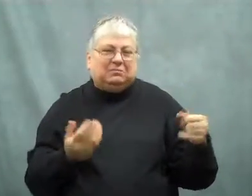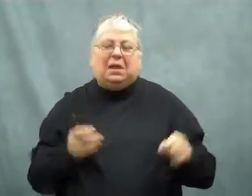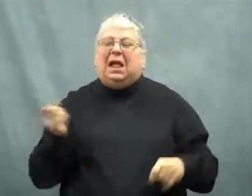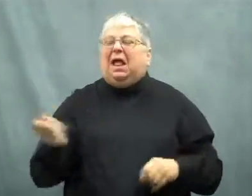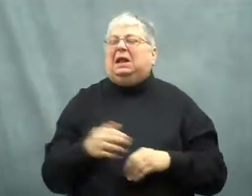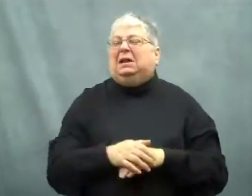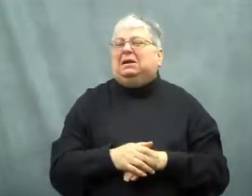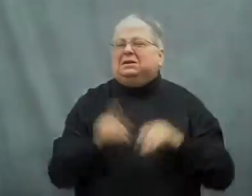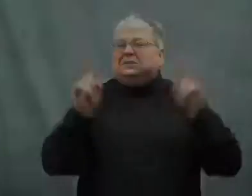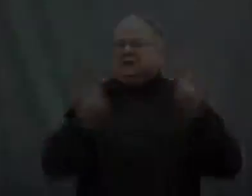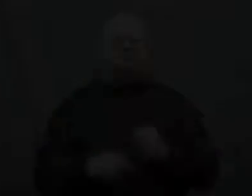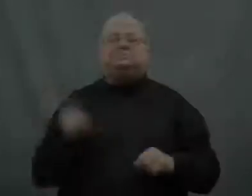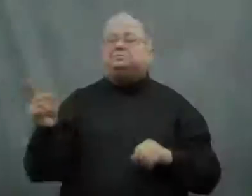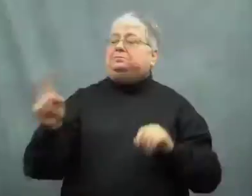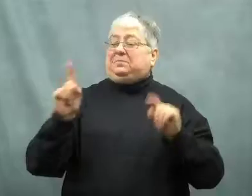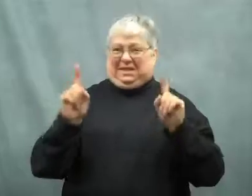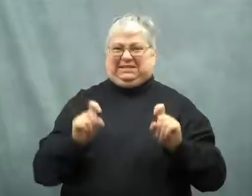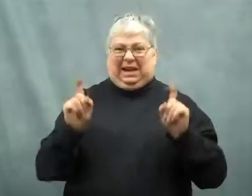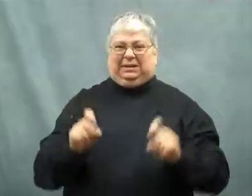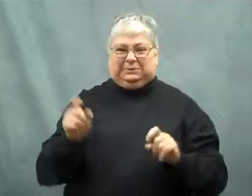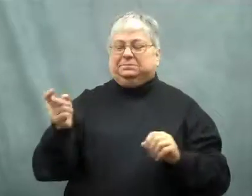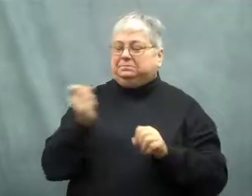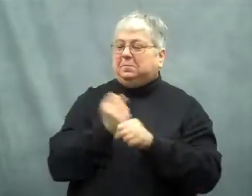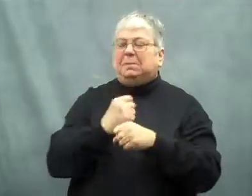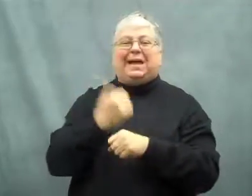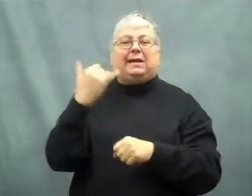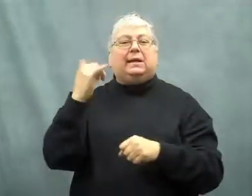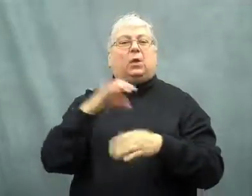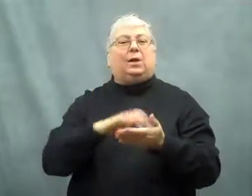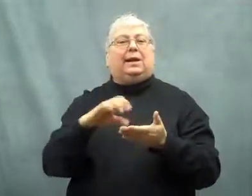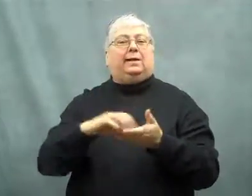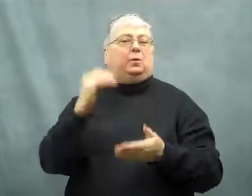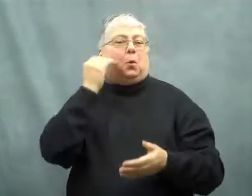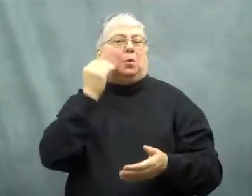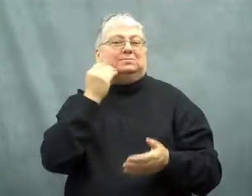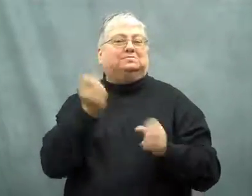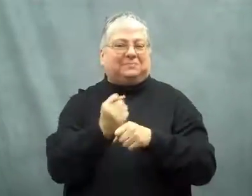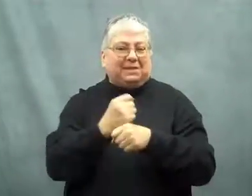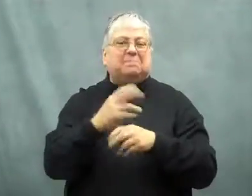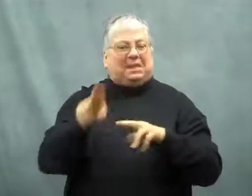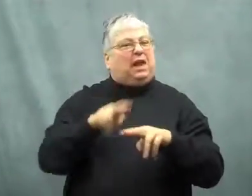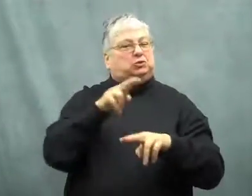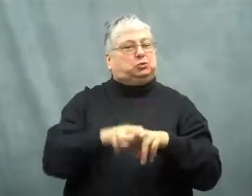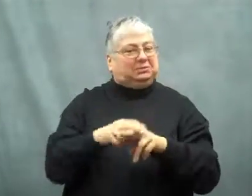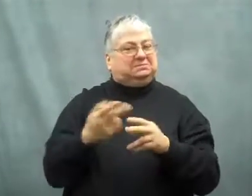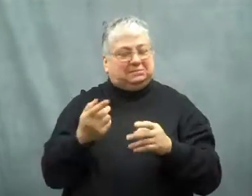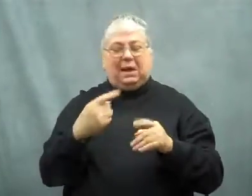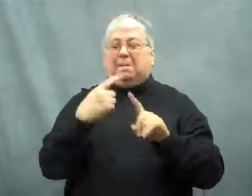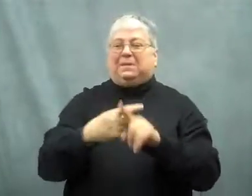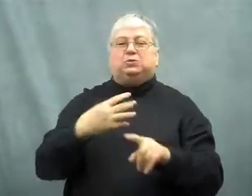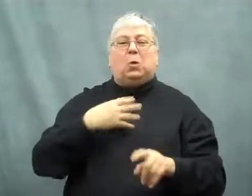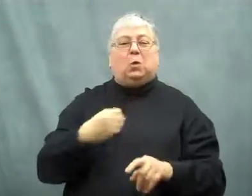As a test, he made a yellow cake at home with natural ingredients.